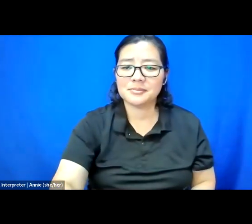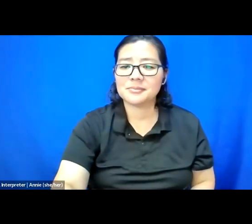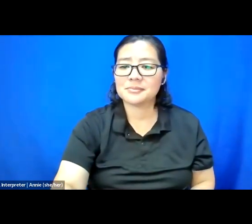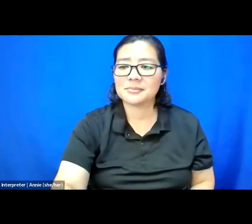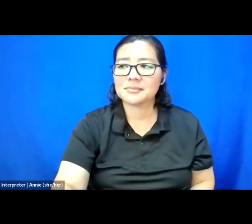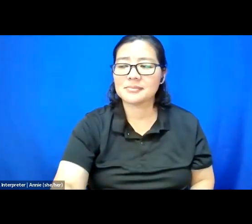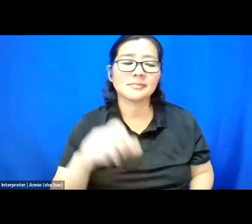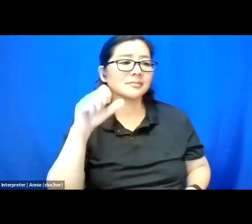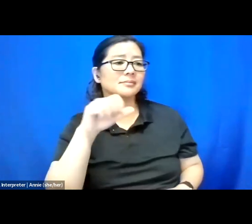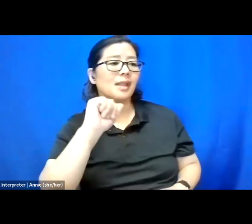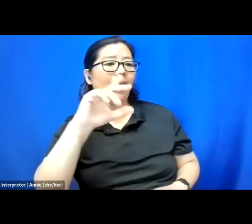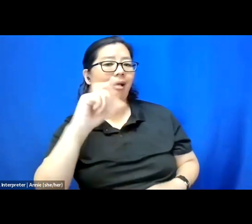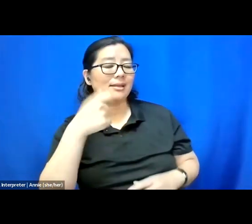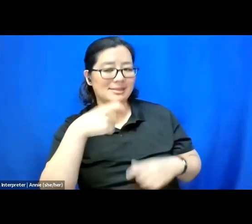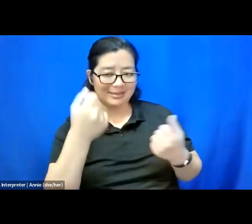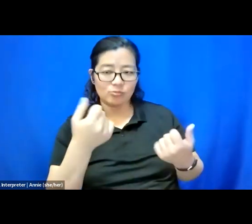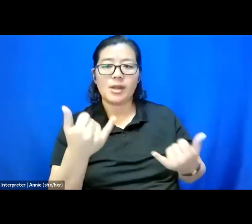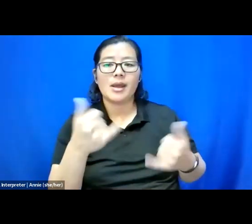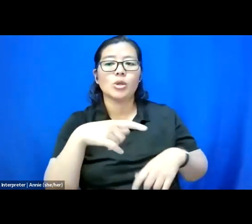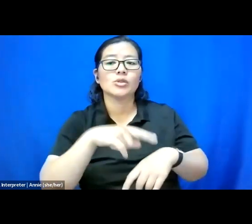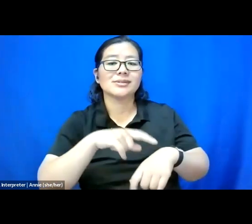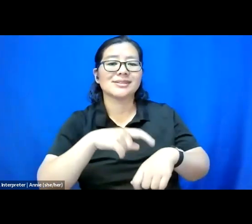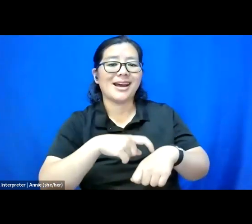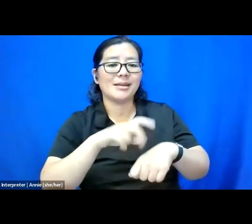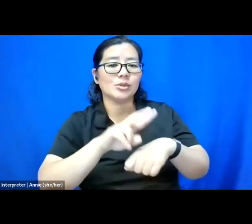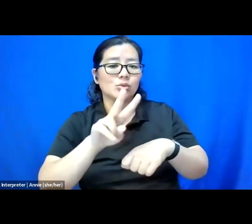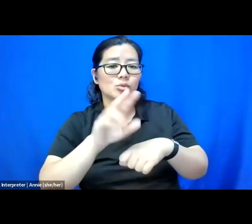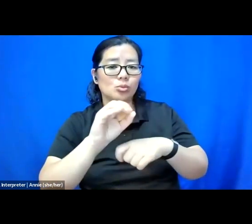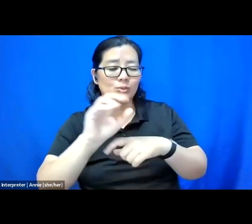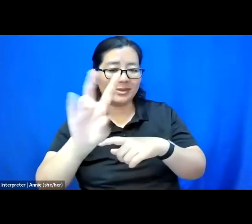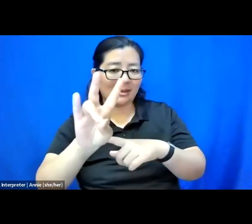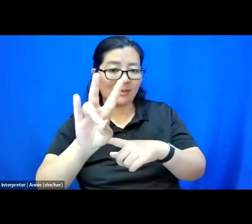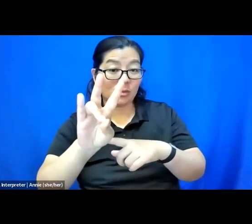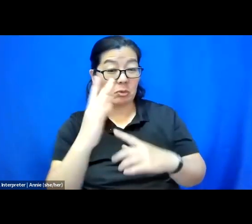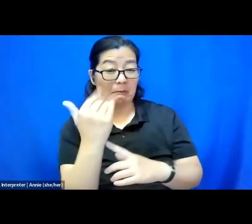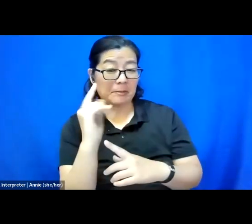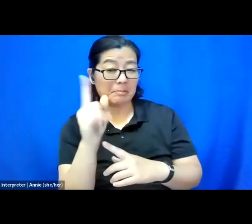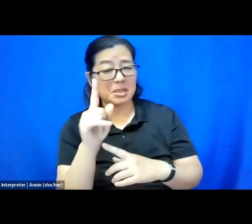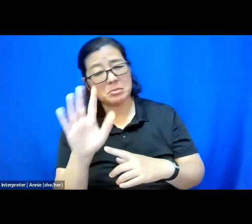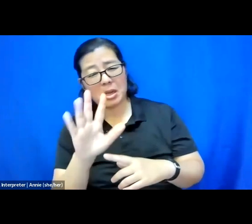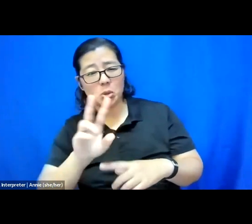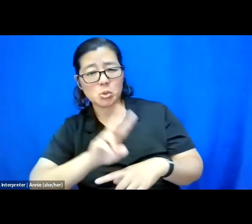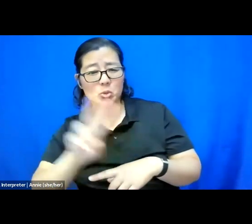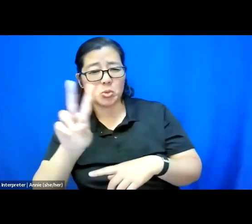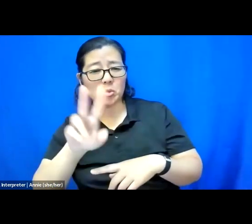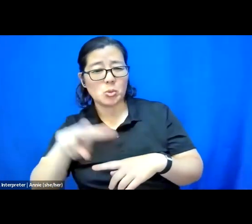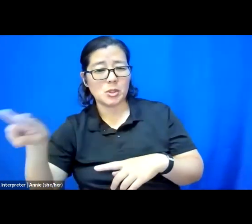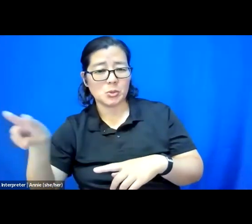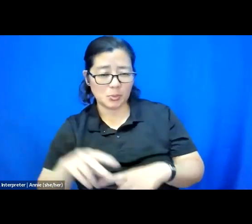Yes. T, it's currently 2:07 right now. So 15 minutes from here, it would be 2:22. OK, thank you.